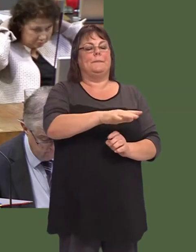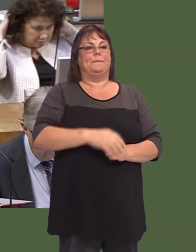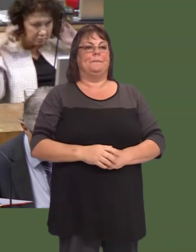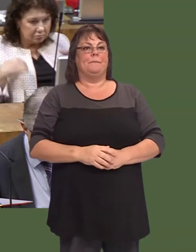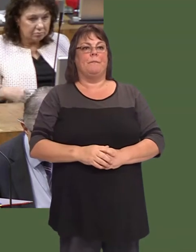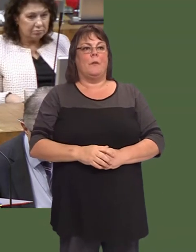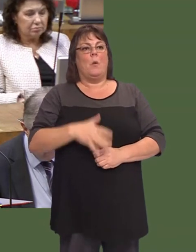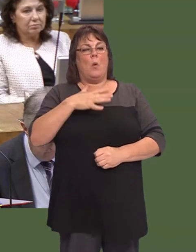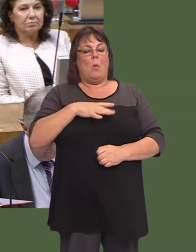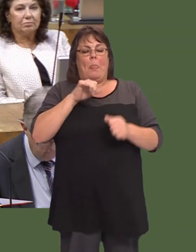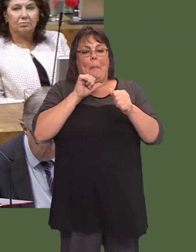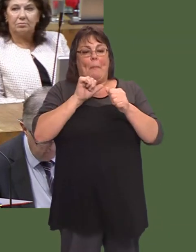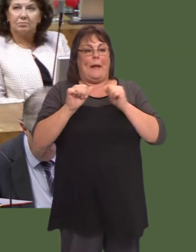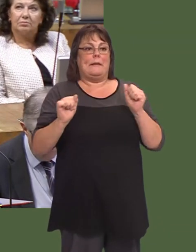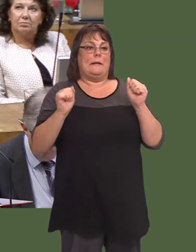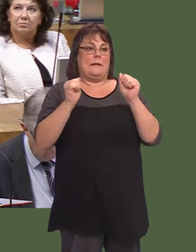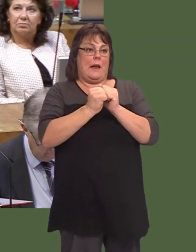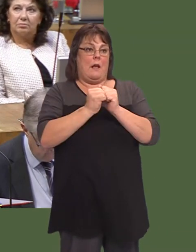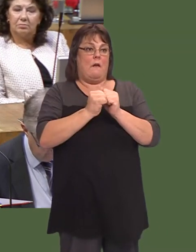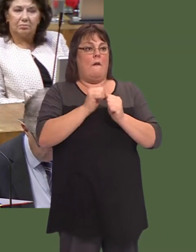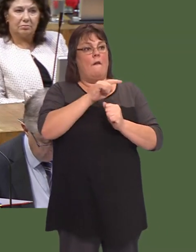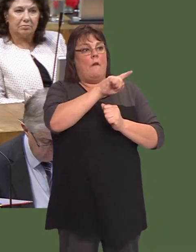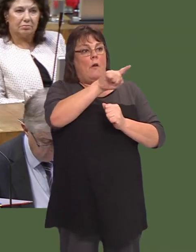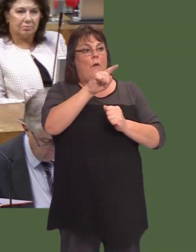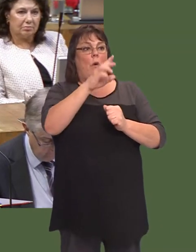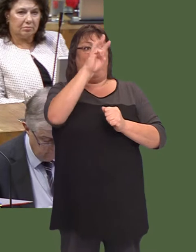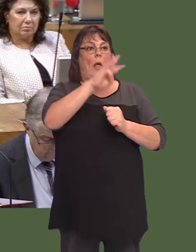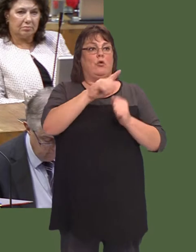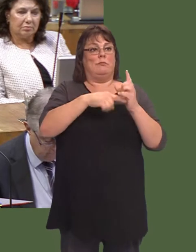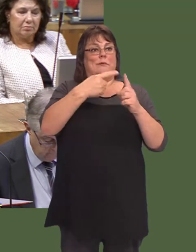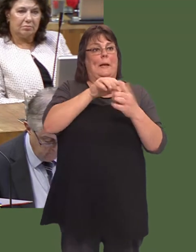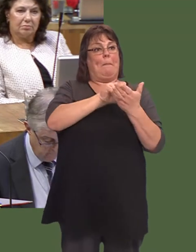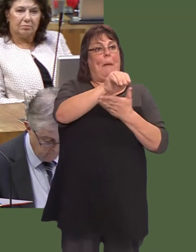Bluntly, weíll look to get the best deal possible for the Welsh taxpayer for the land,